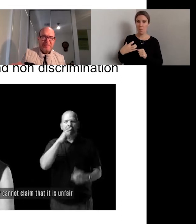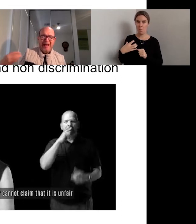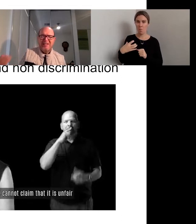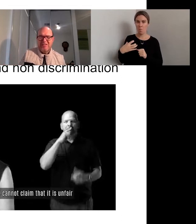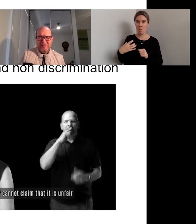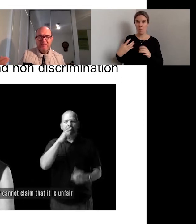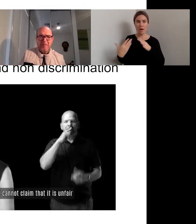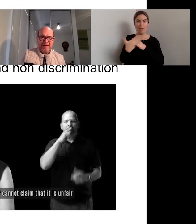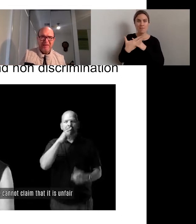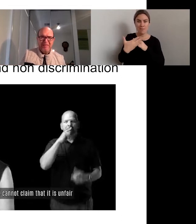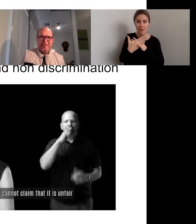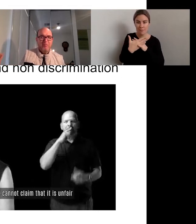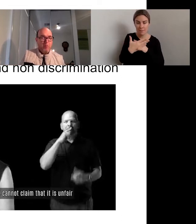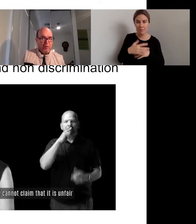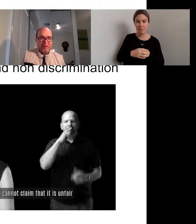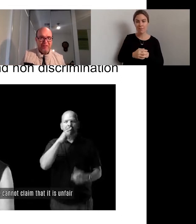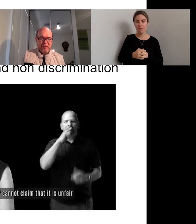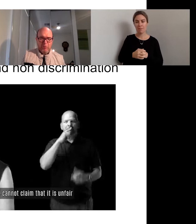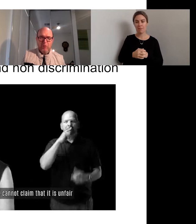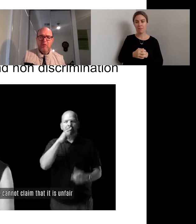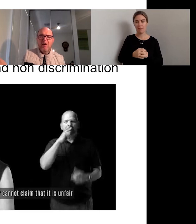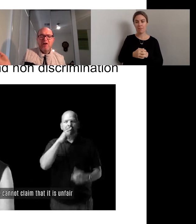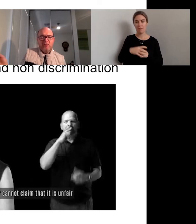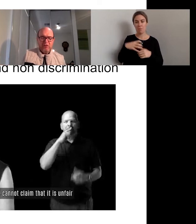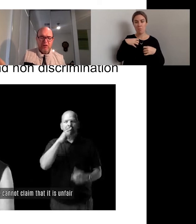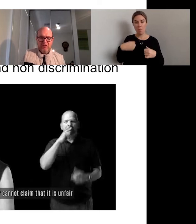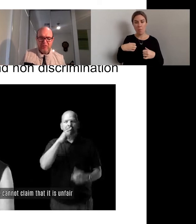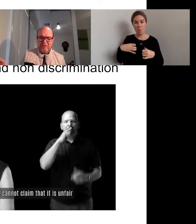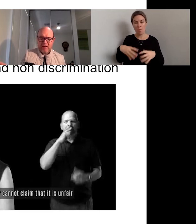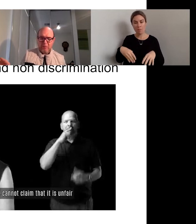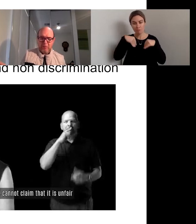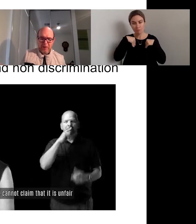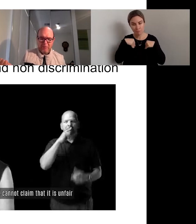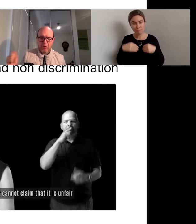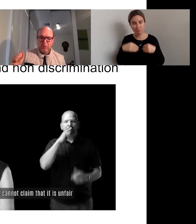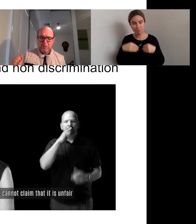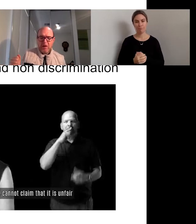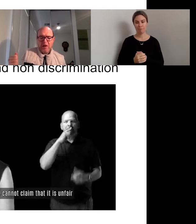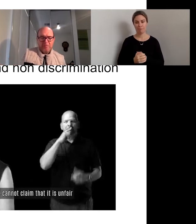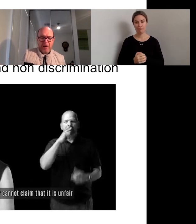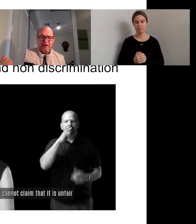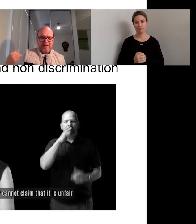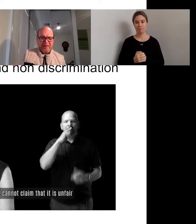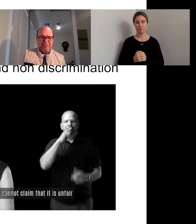potentially more accessible for a lot of disabled people - but if